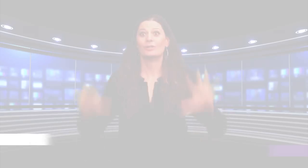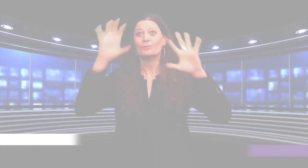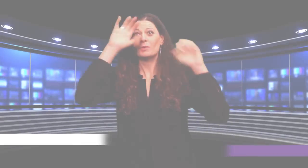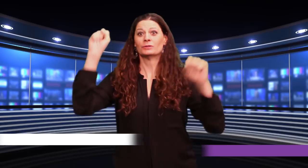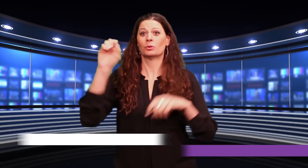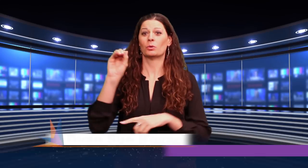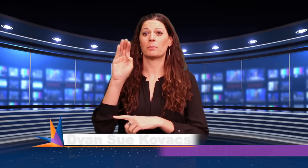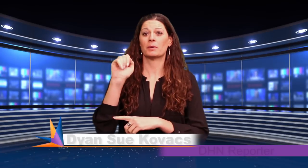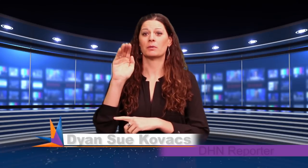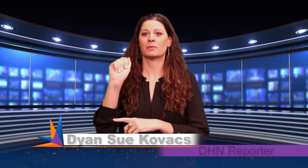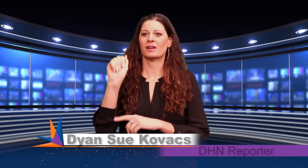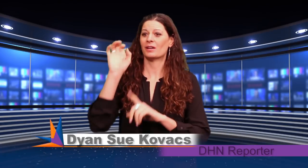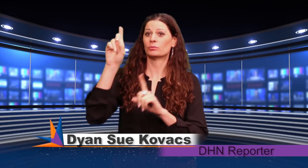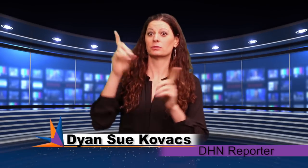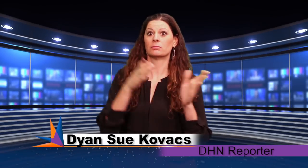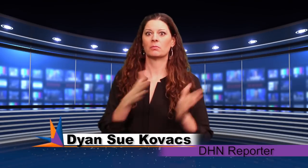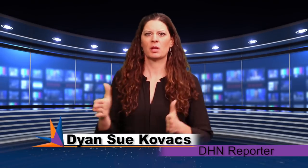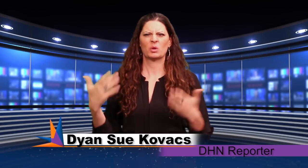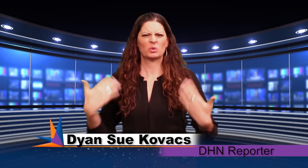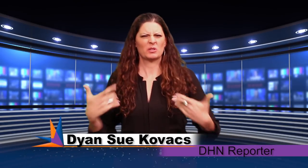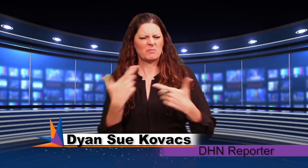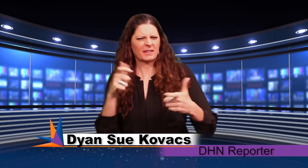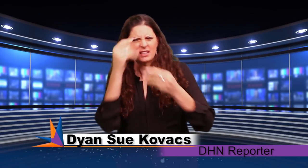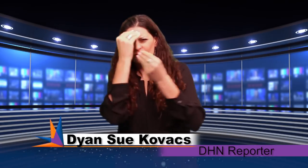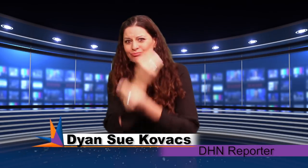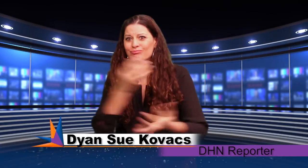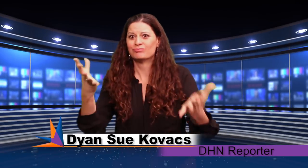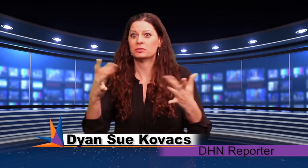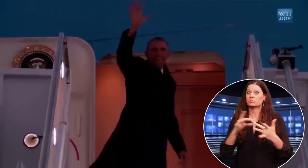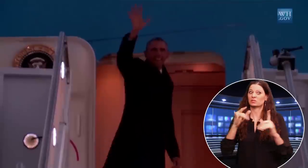President Obama has been making headlines recently with his new education proposals,